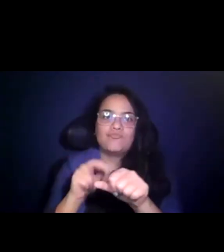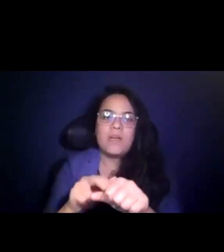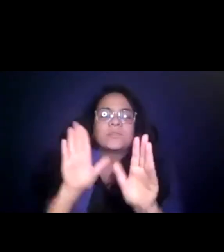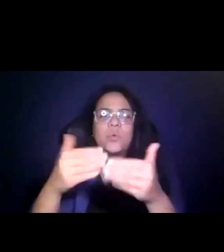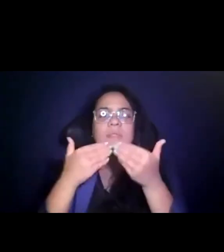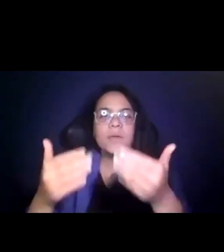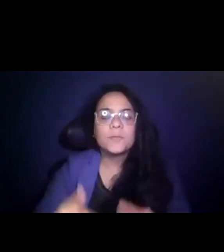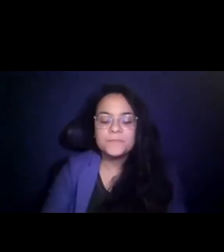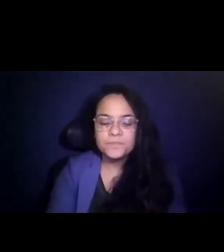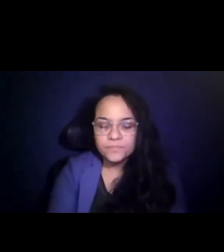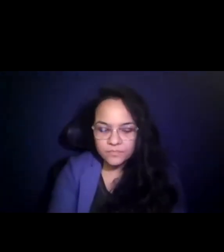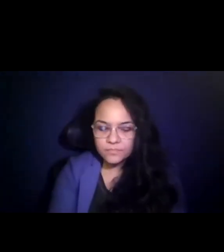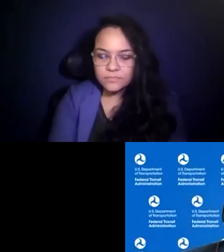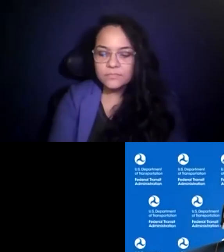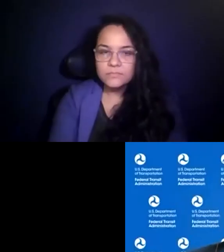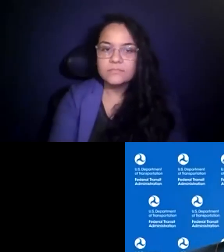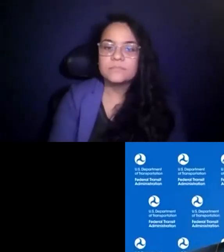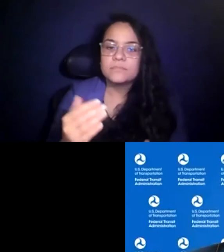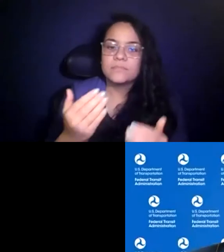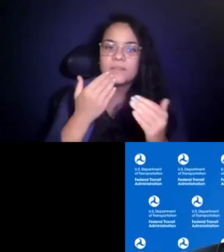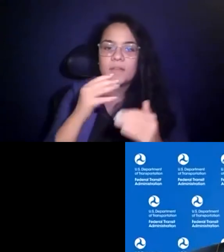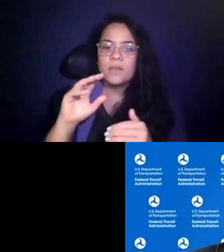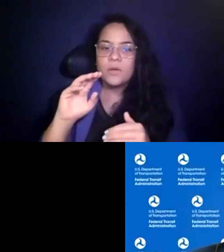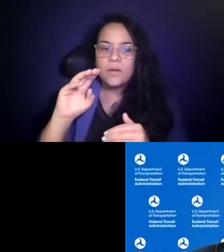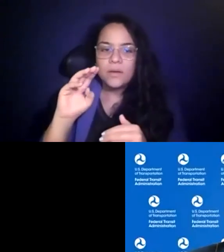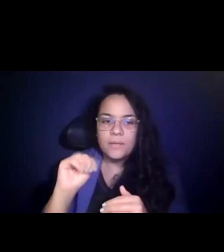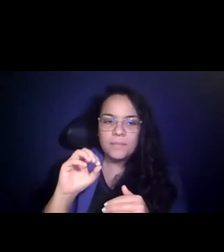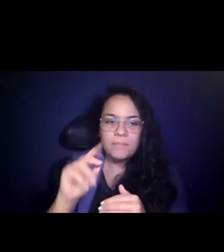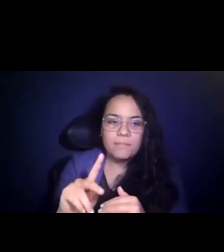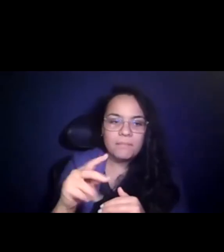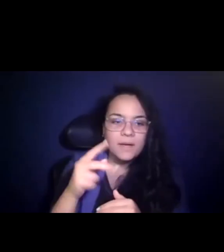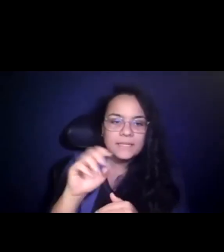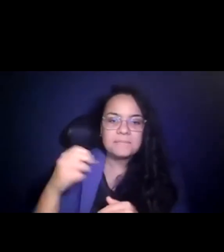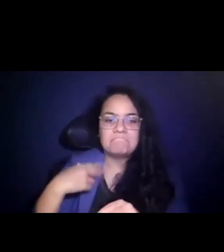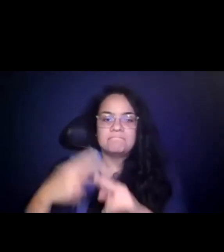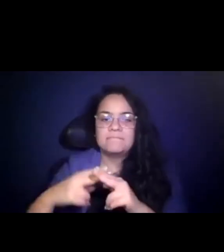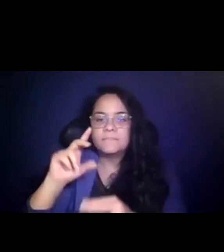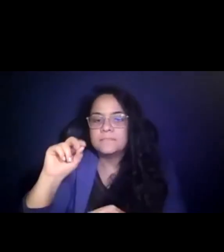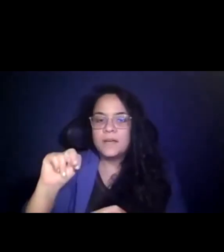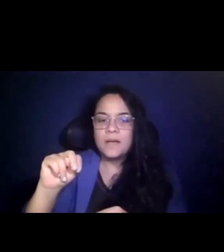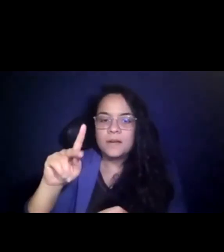15:27:50 >> Hi, everyone, I'm joining you from Ft. Worth, Texas.